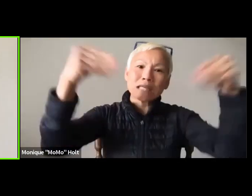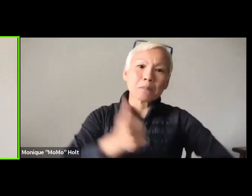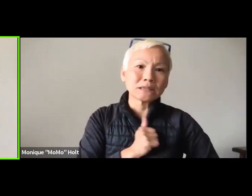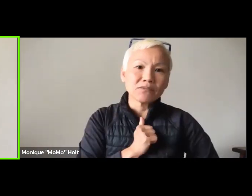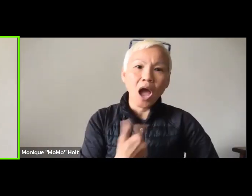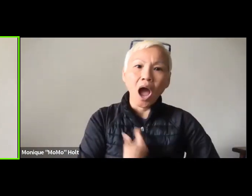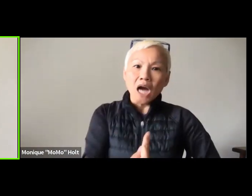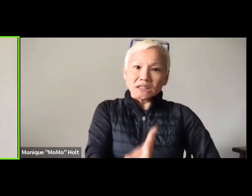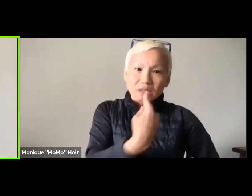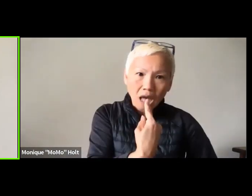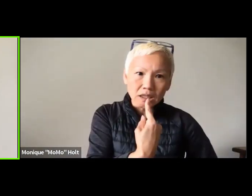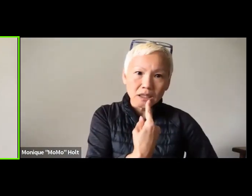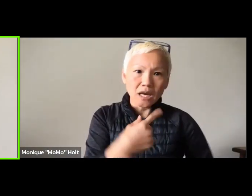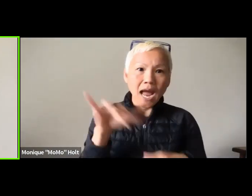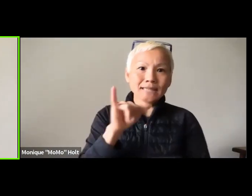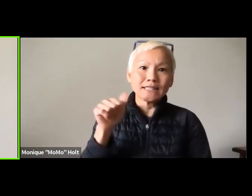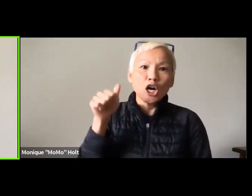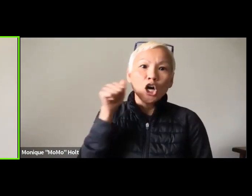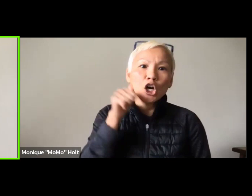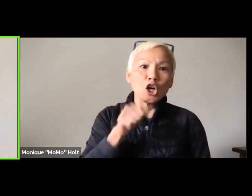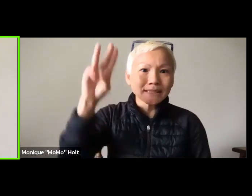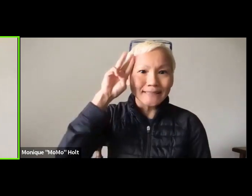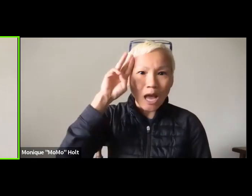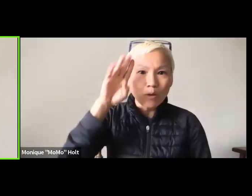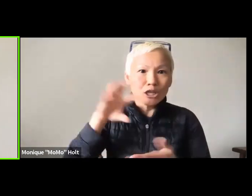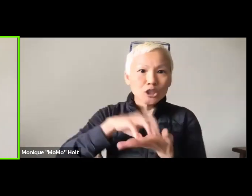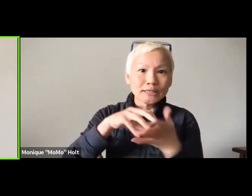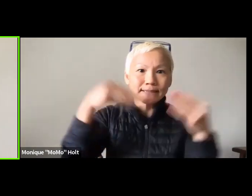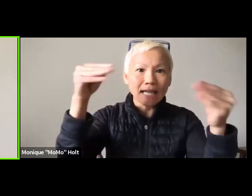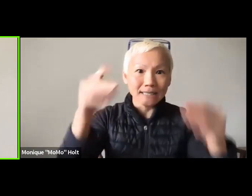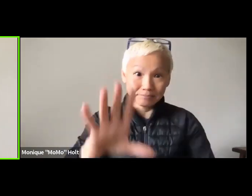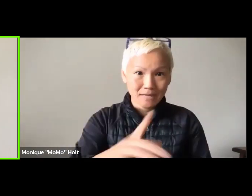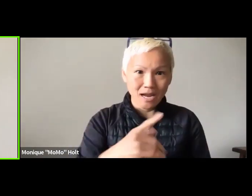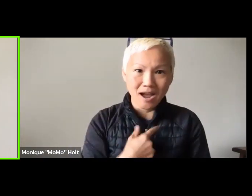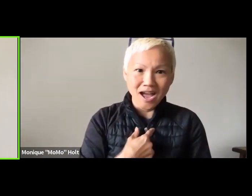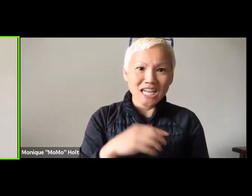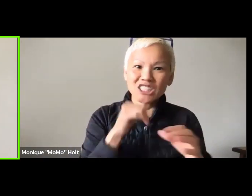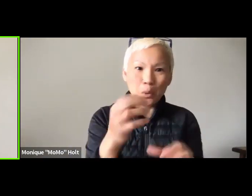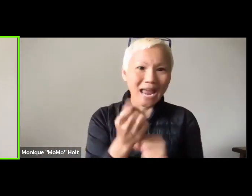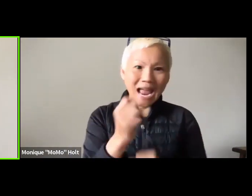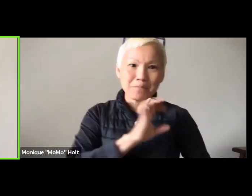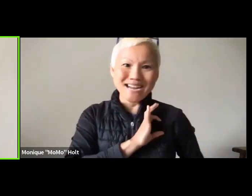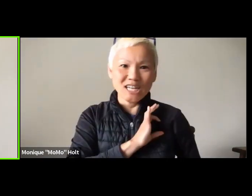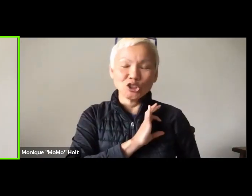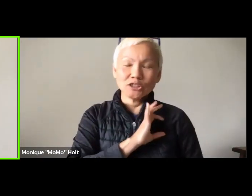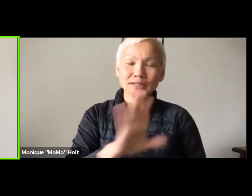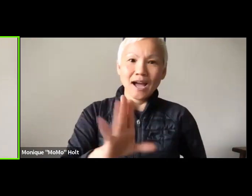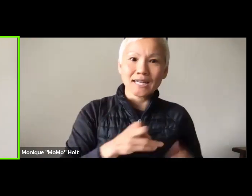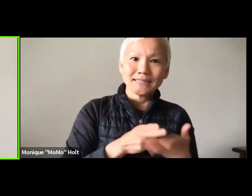And you know, when it comes to, I hate selling myself as like Girl Scout cookies,